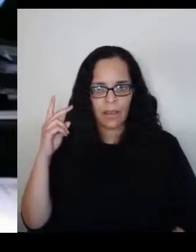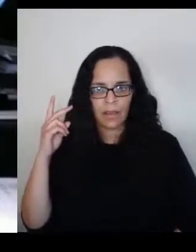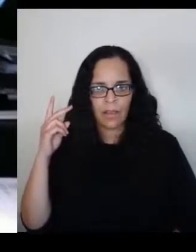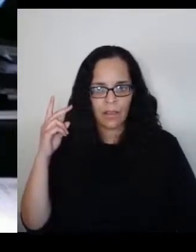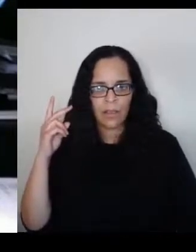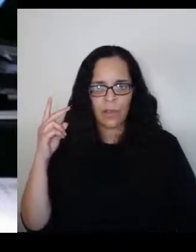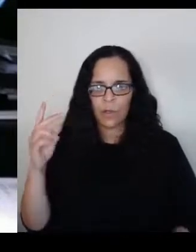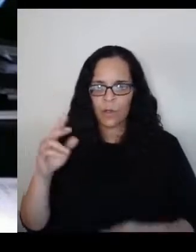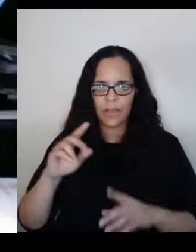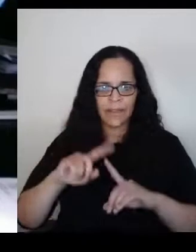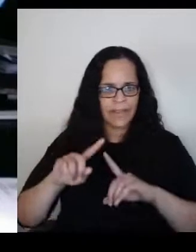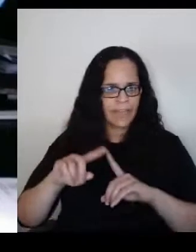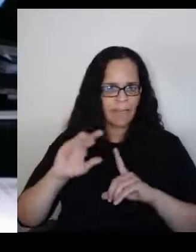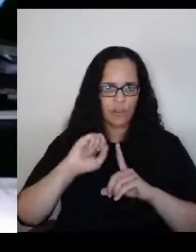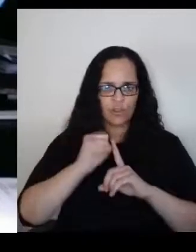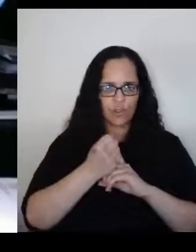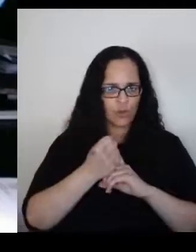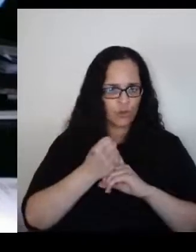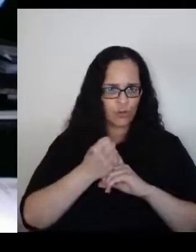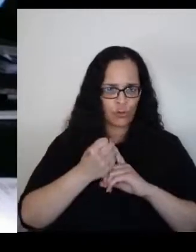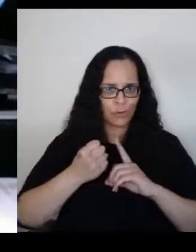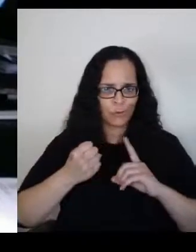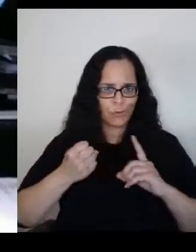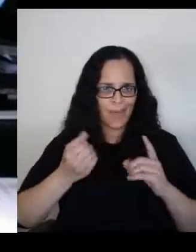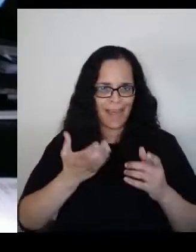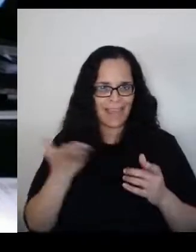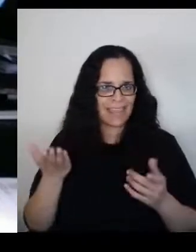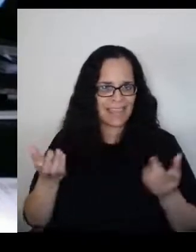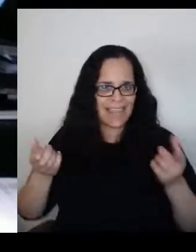that were present at the time